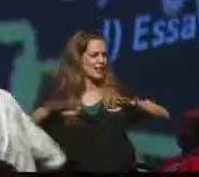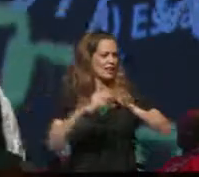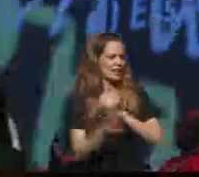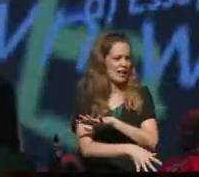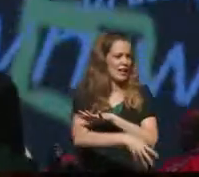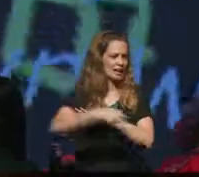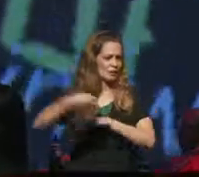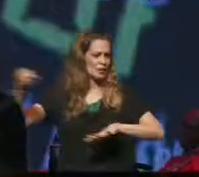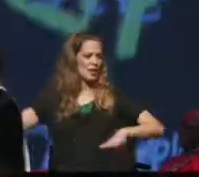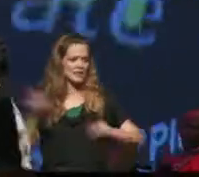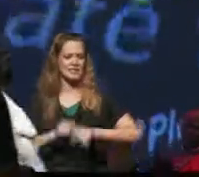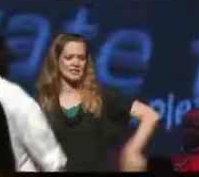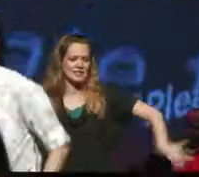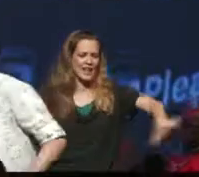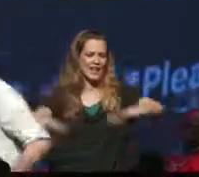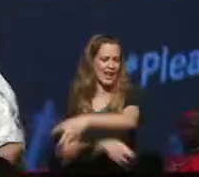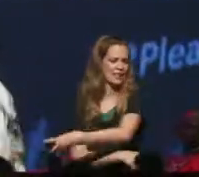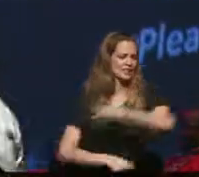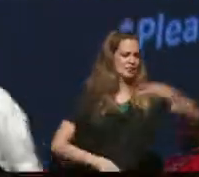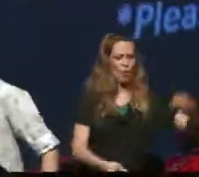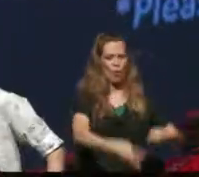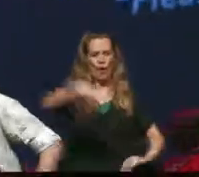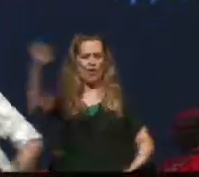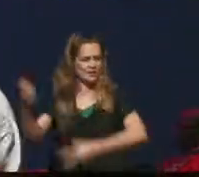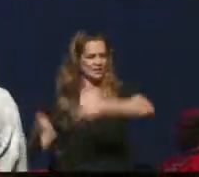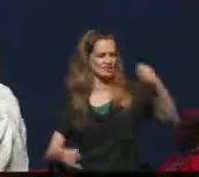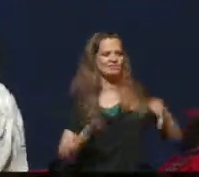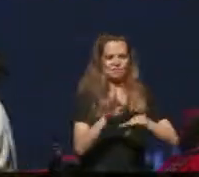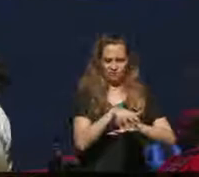[ The names of compendium playwrights scroll at various angles and in mirror